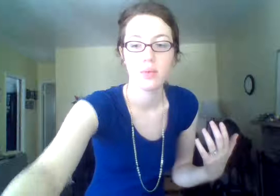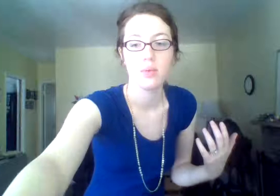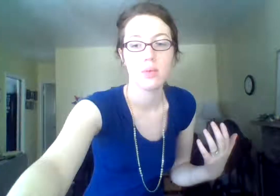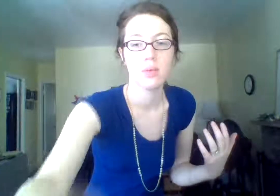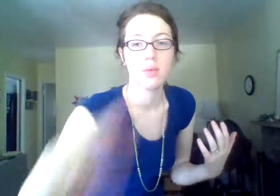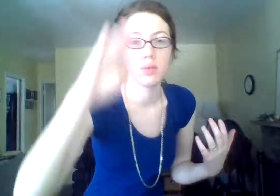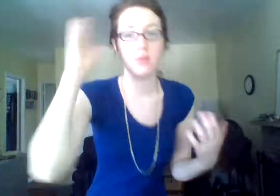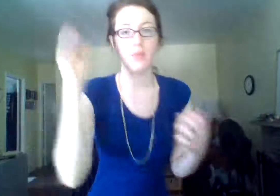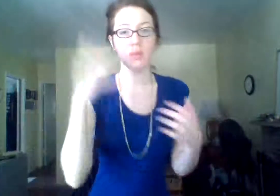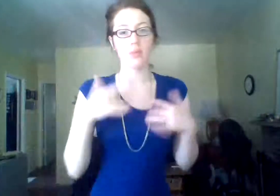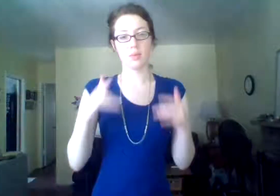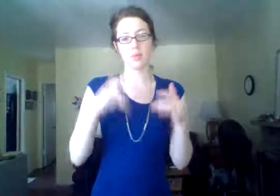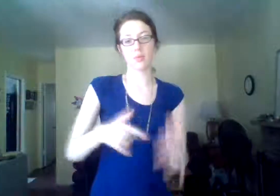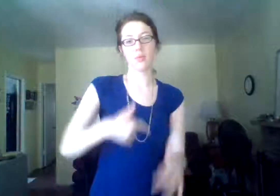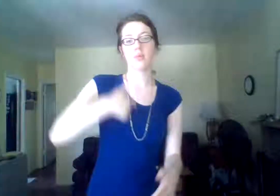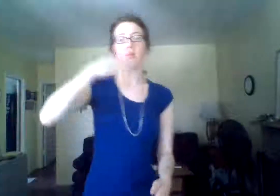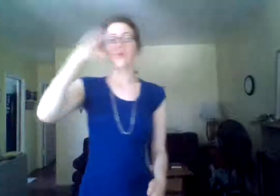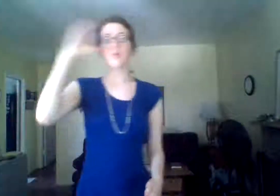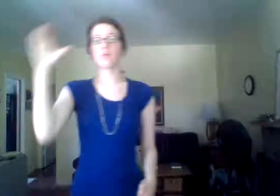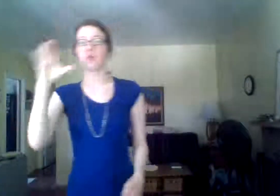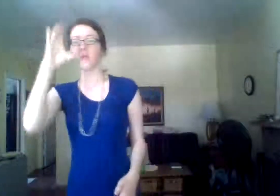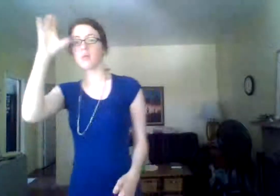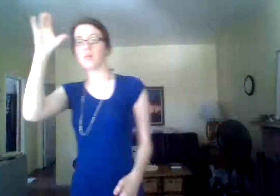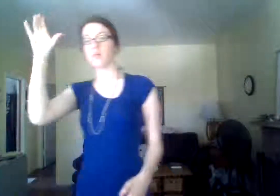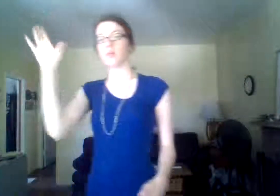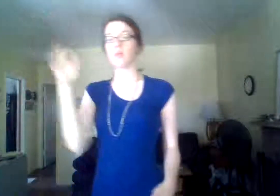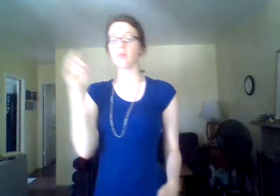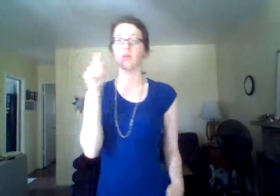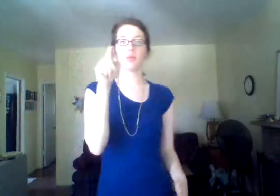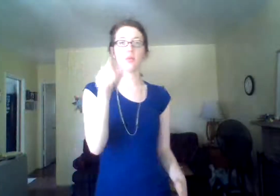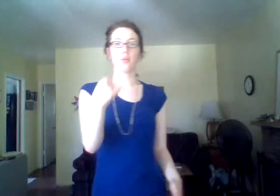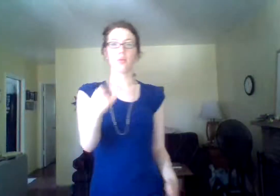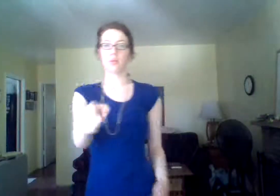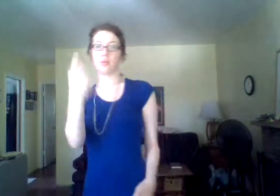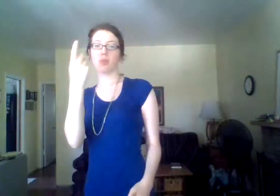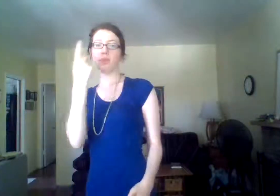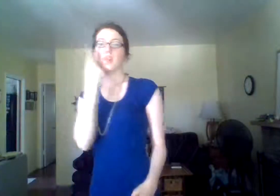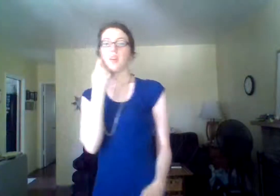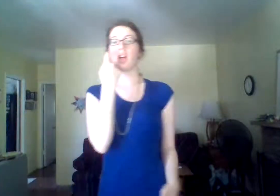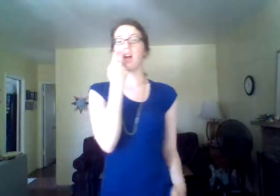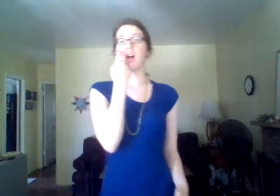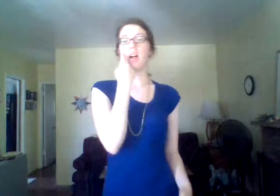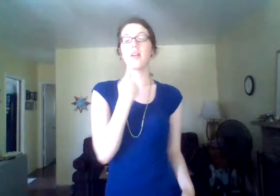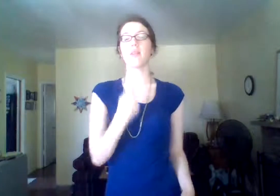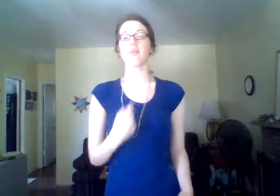HELLO MERCY HELLO MERCY I I SEARCH FOR YOU RECENTLY.